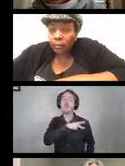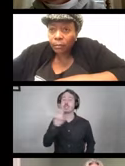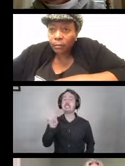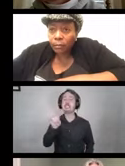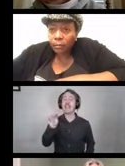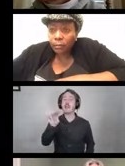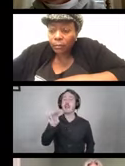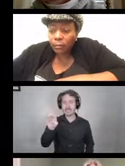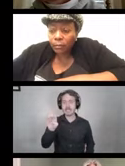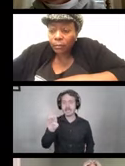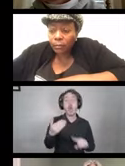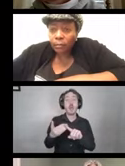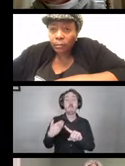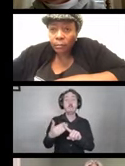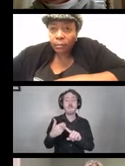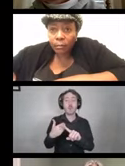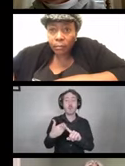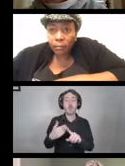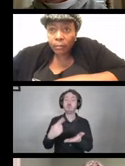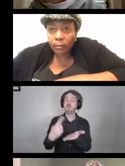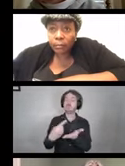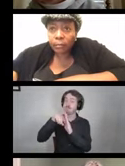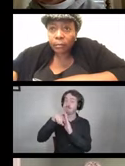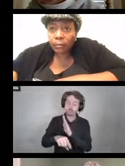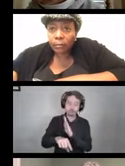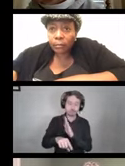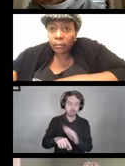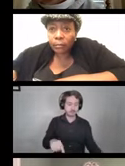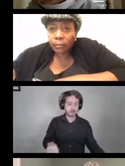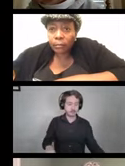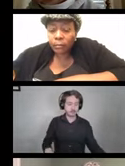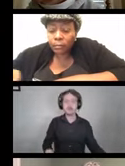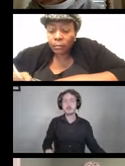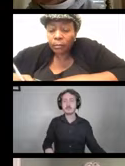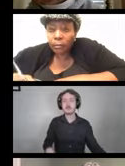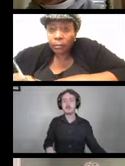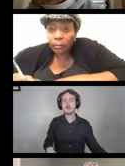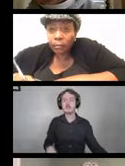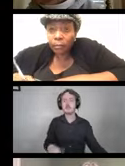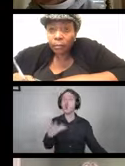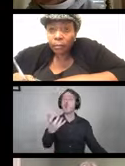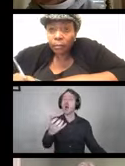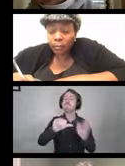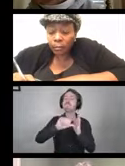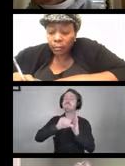Before we get into the content of today's webinar, I want to point out a few things so we can be comfortable.